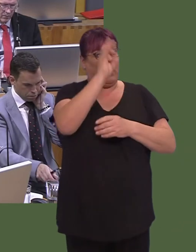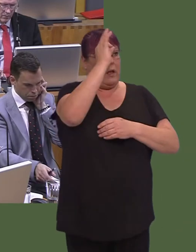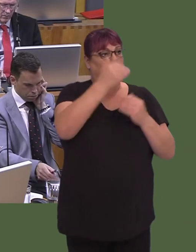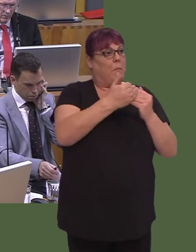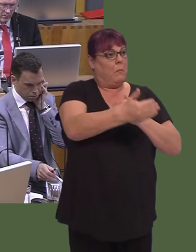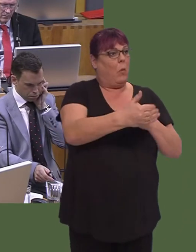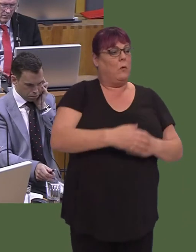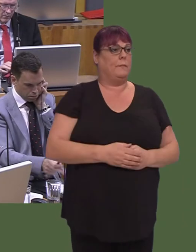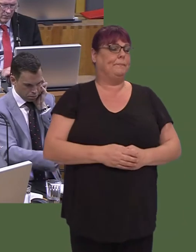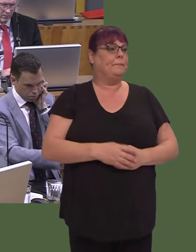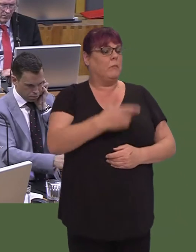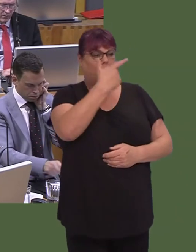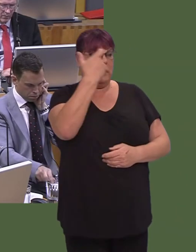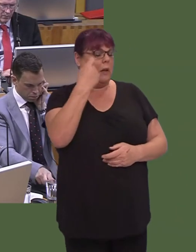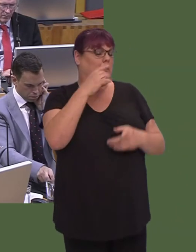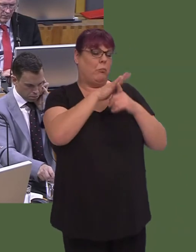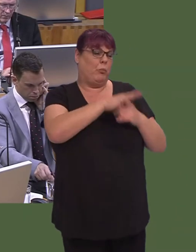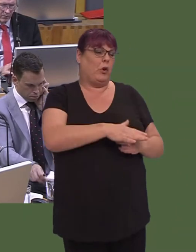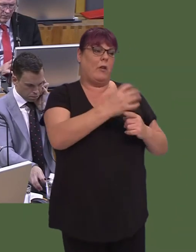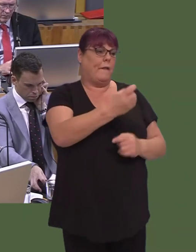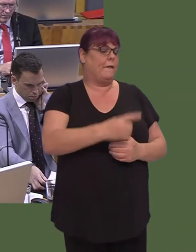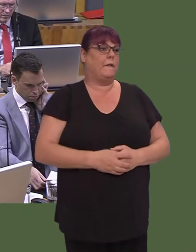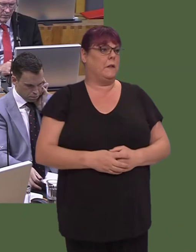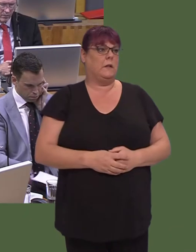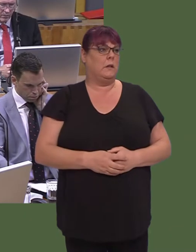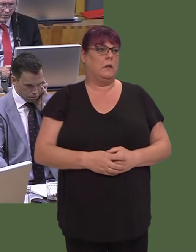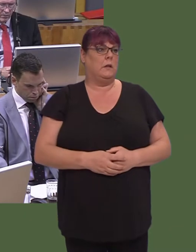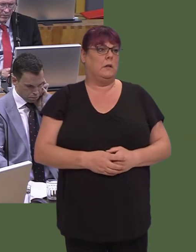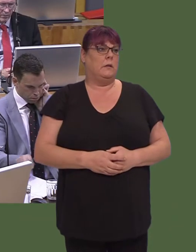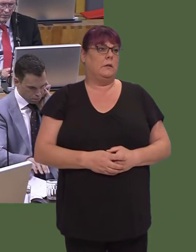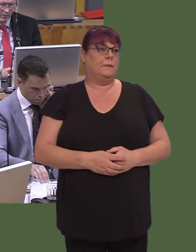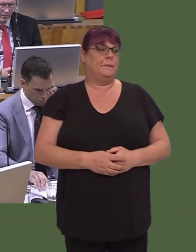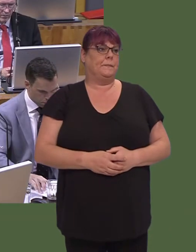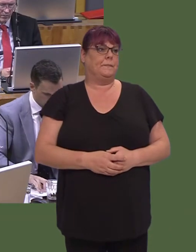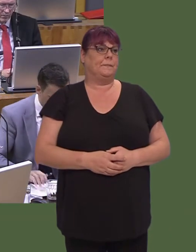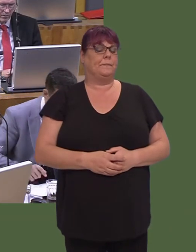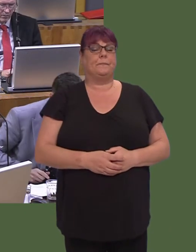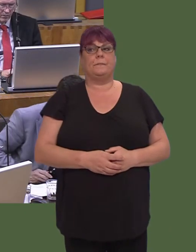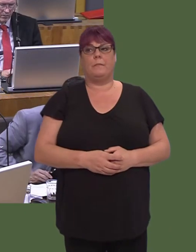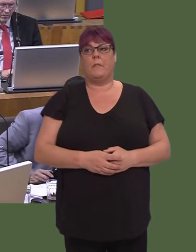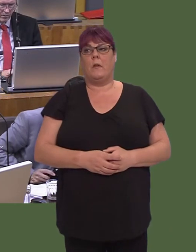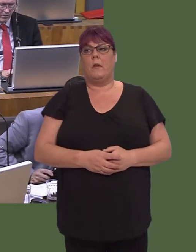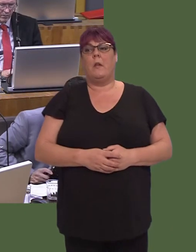ddweud unrhyw beth gwahanol, ond mae hwn, wrth gwrs, ‚íi wreiddiau yn y ffaith bod yr arian wedi cael ei wasgu o Lundain.